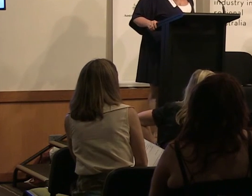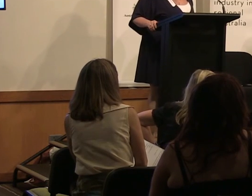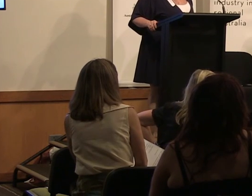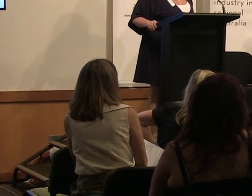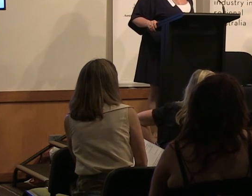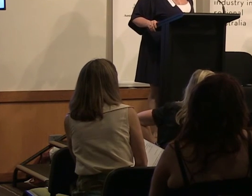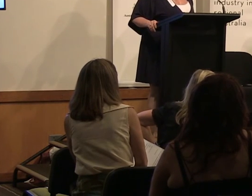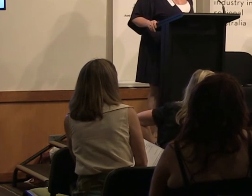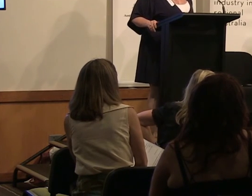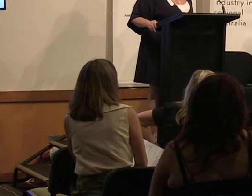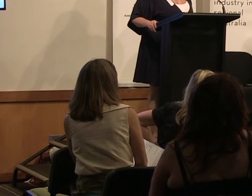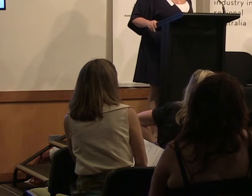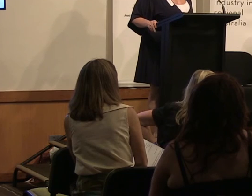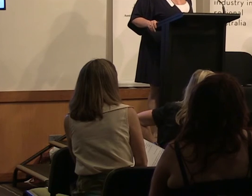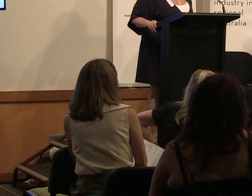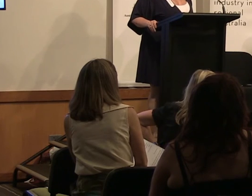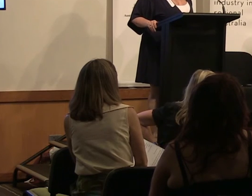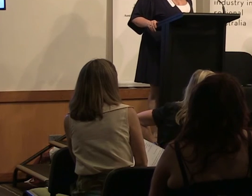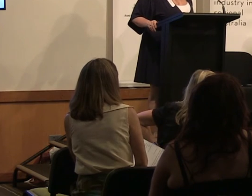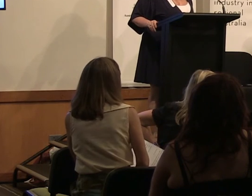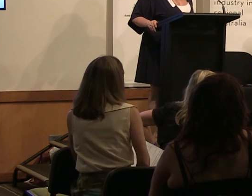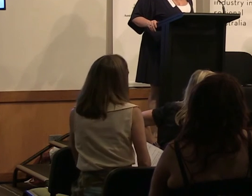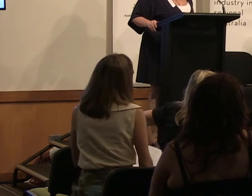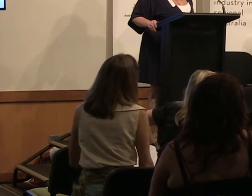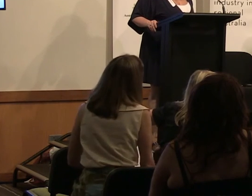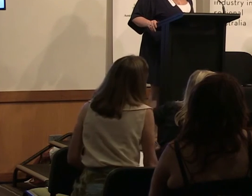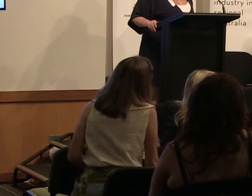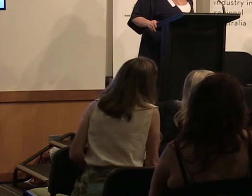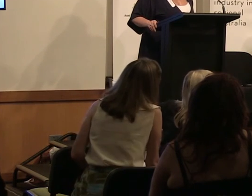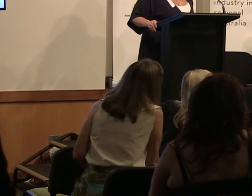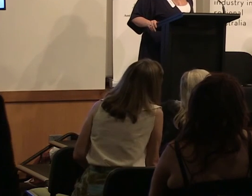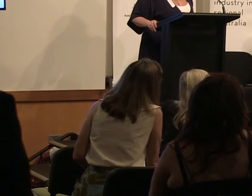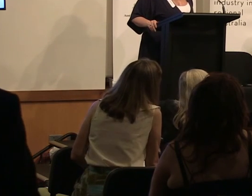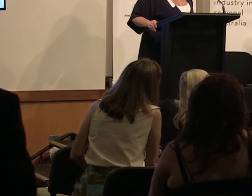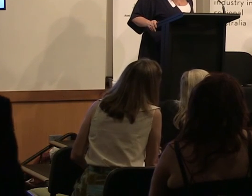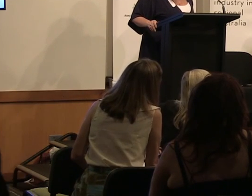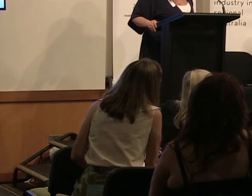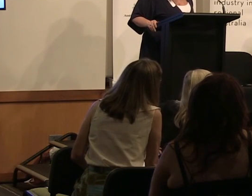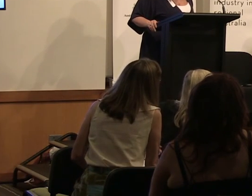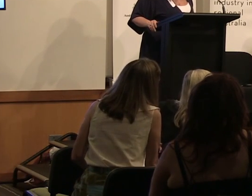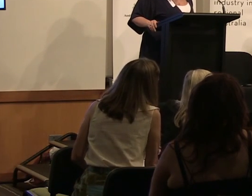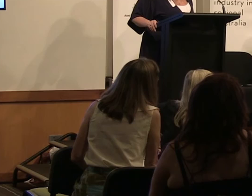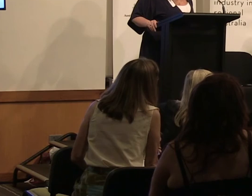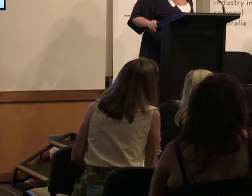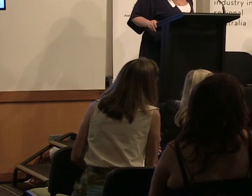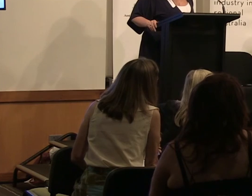One of the analogies I use and it just reminds me of what you were saying today is we actually had a female pilot today on our plane